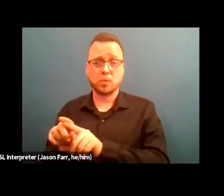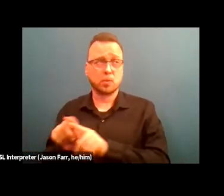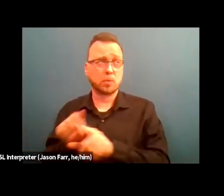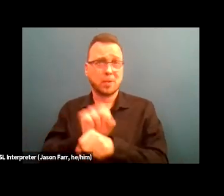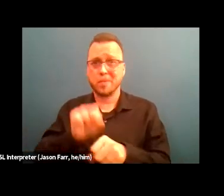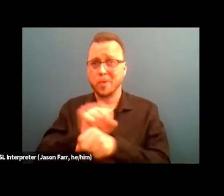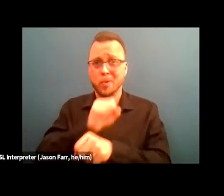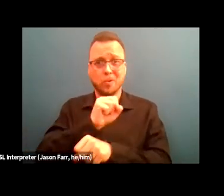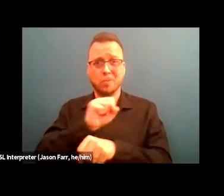and income and stuff like that.